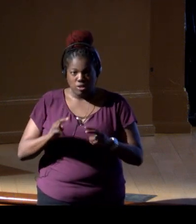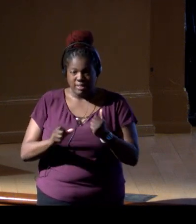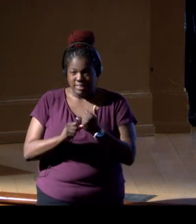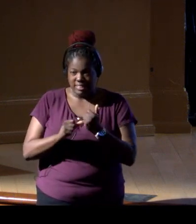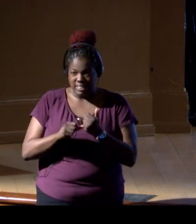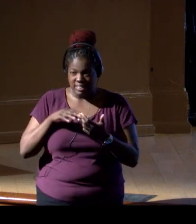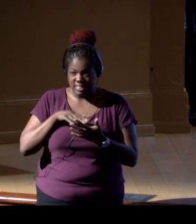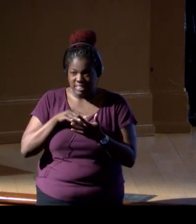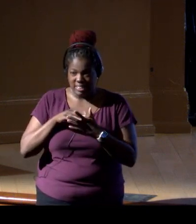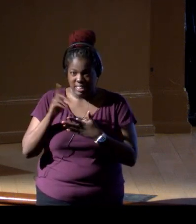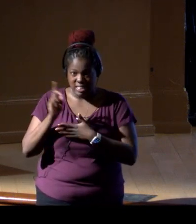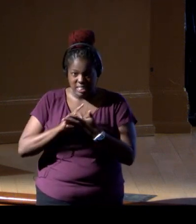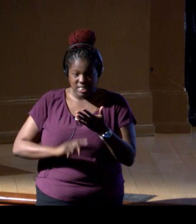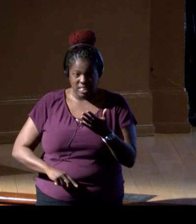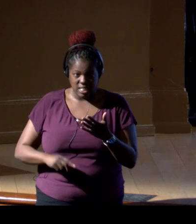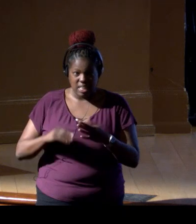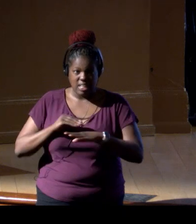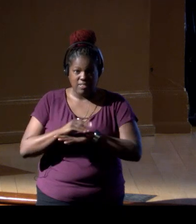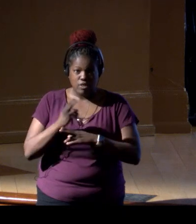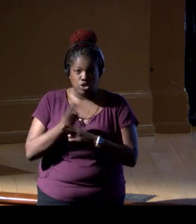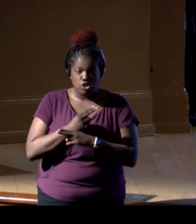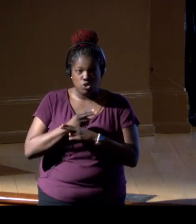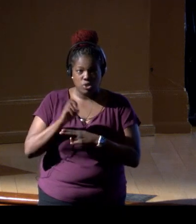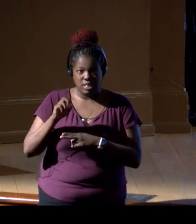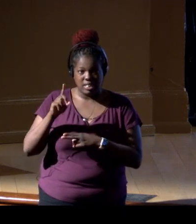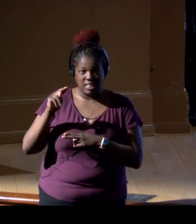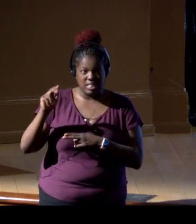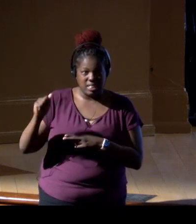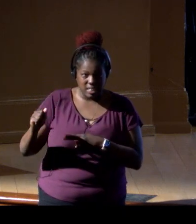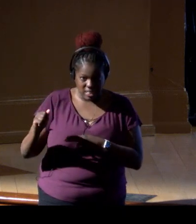and advice on using these eDNA results in decision-making,